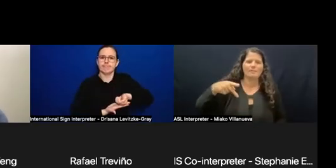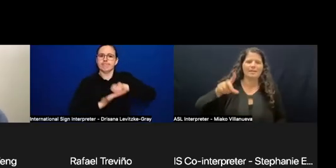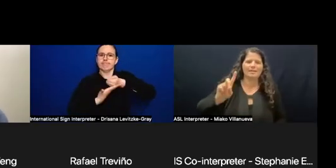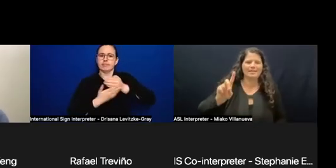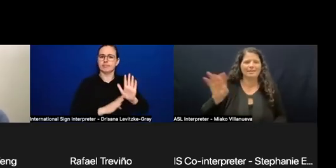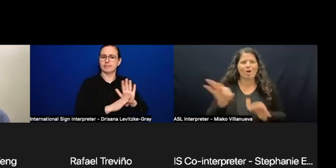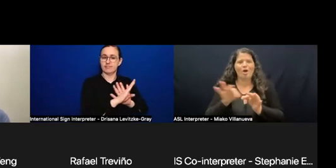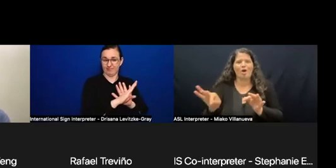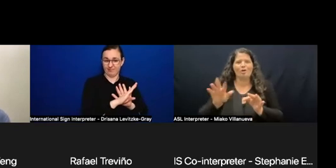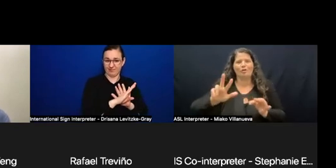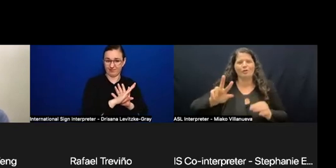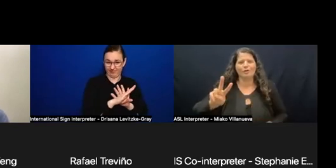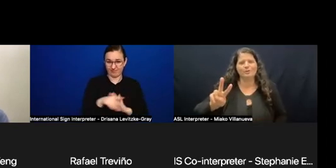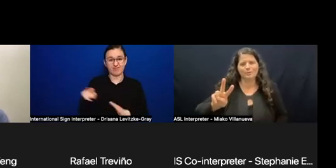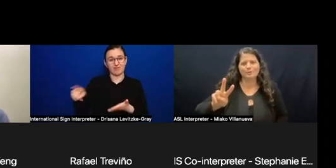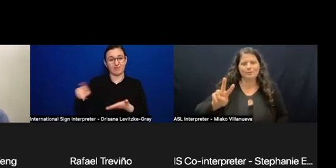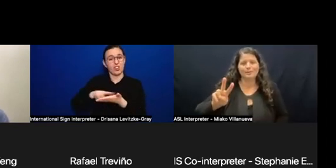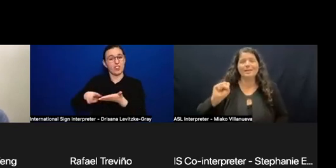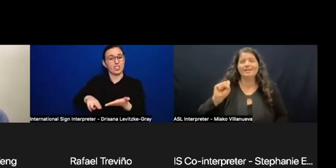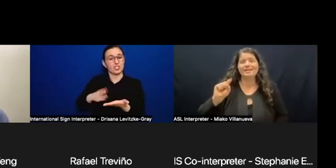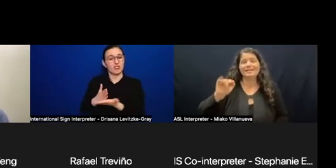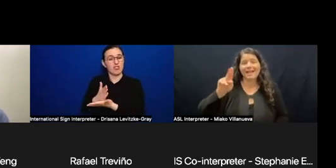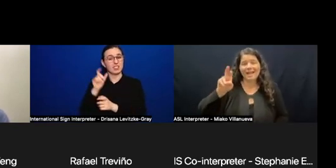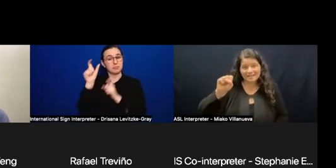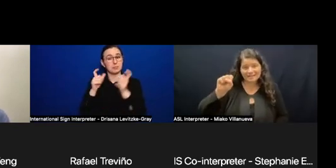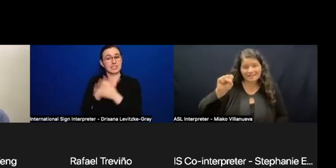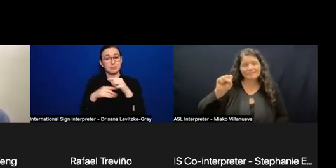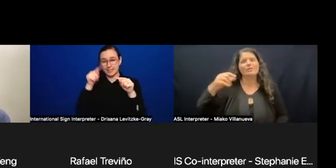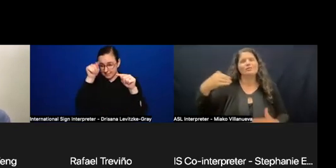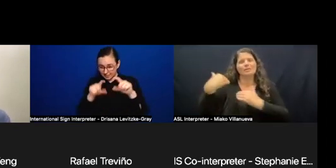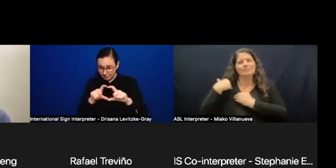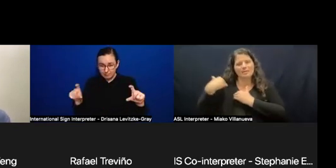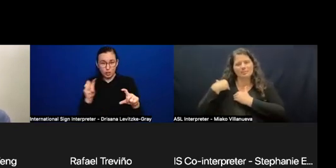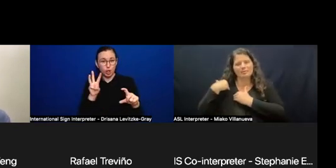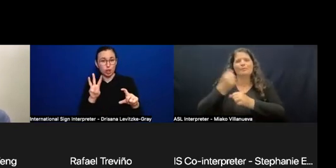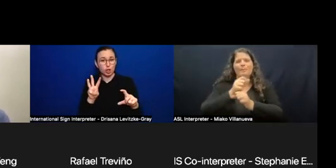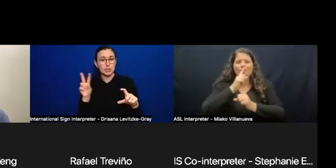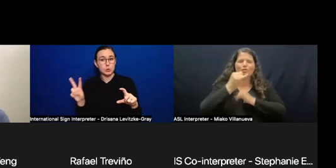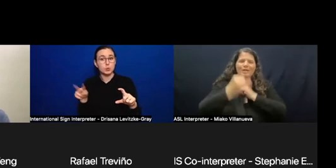which says that states are obliged to ensure the international cooperation, including